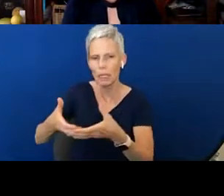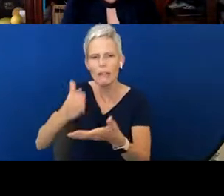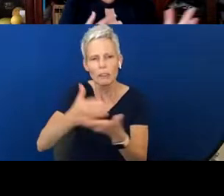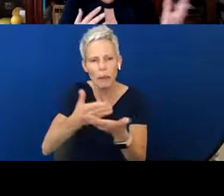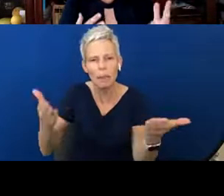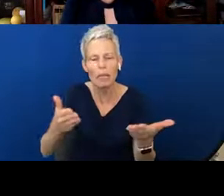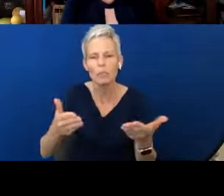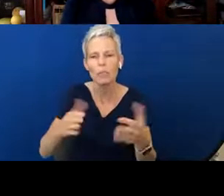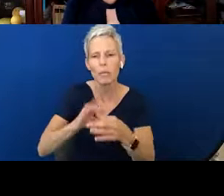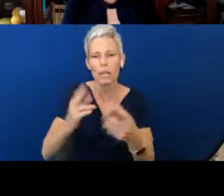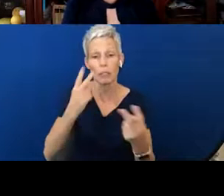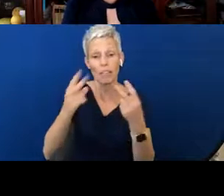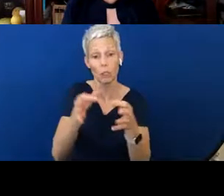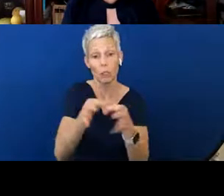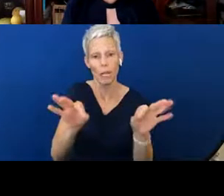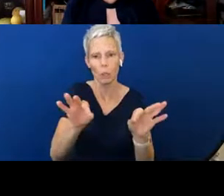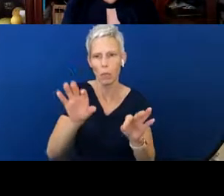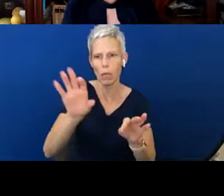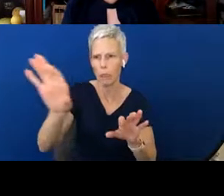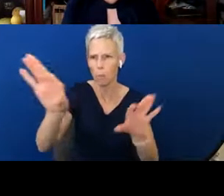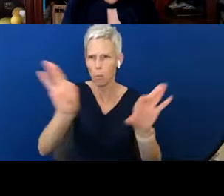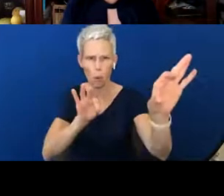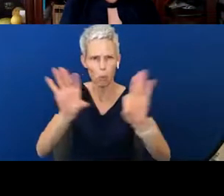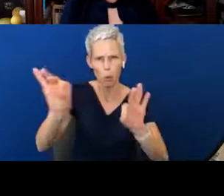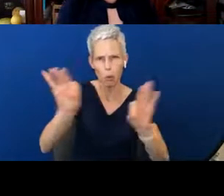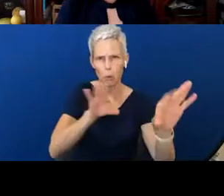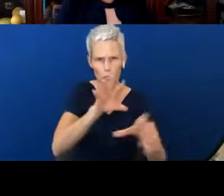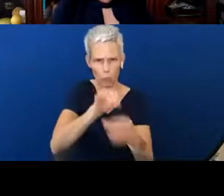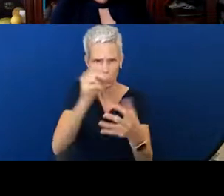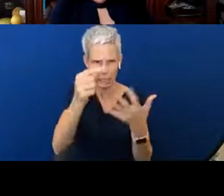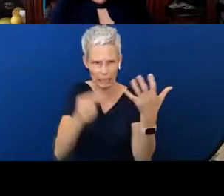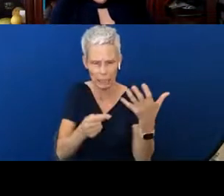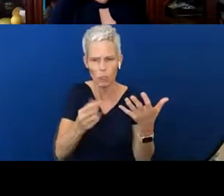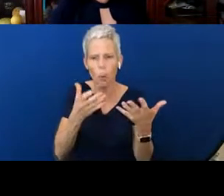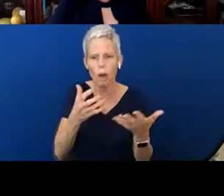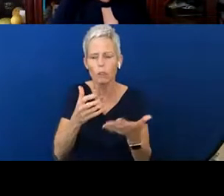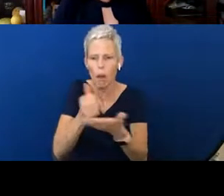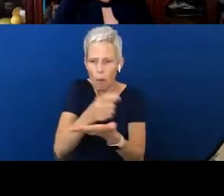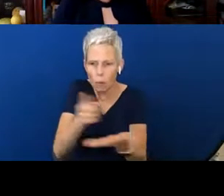did want to pull out and we did want to recognize. So, when we look at this, we know